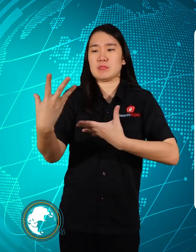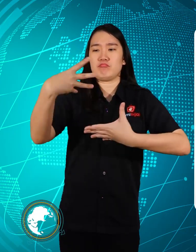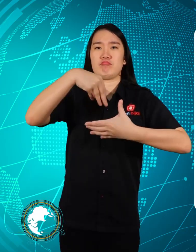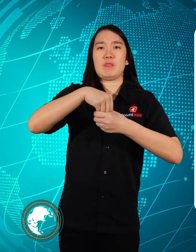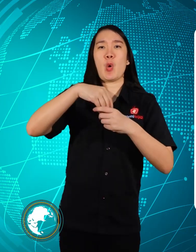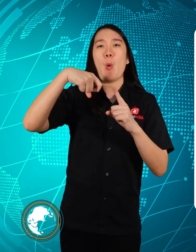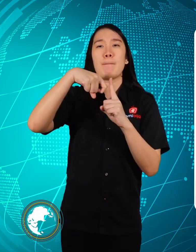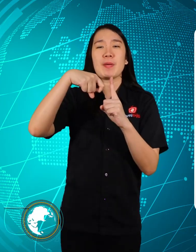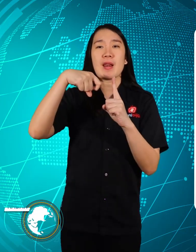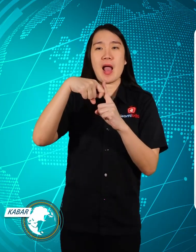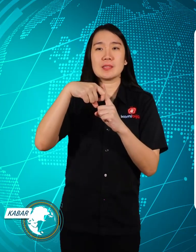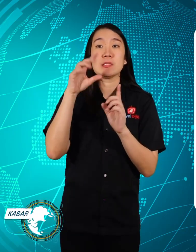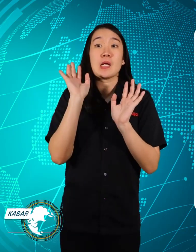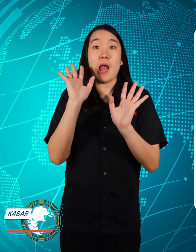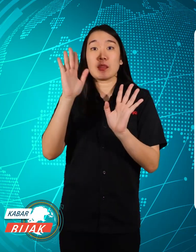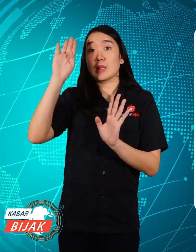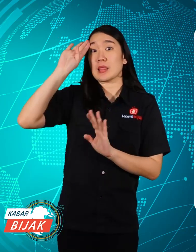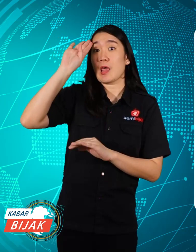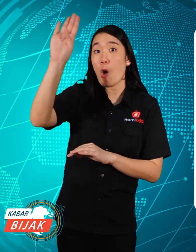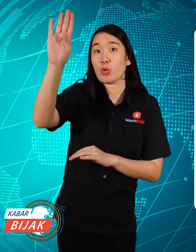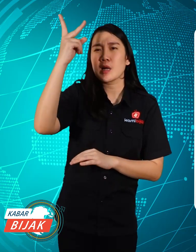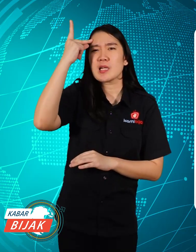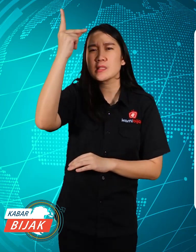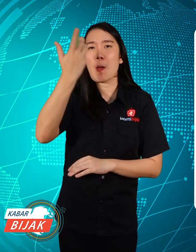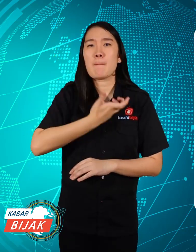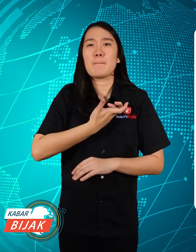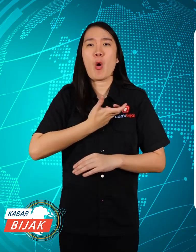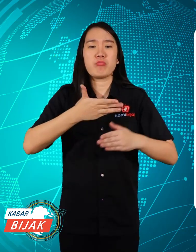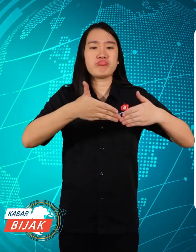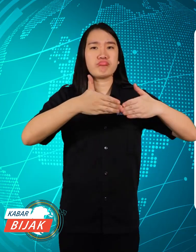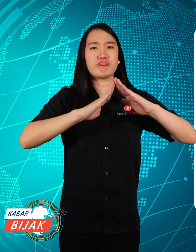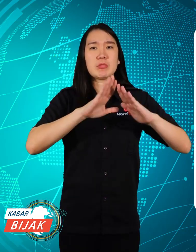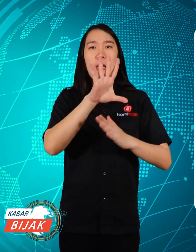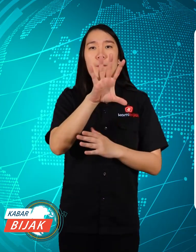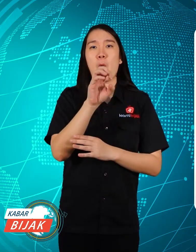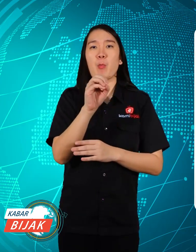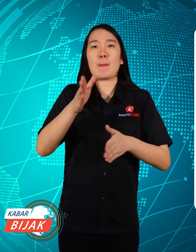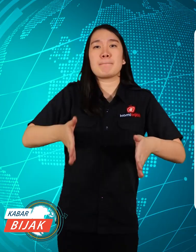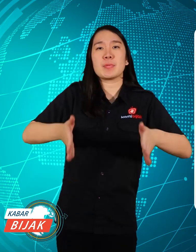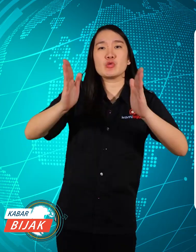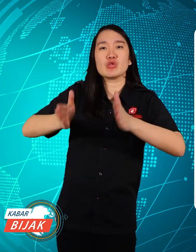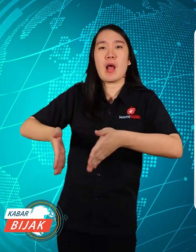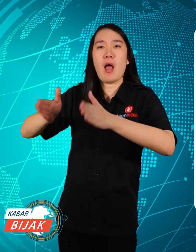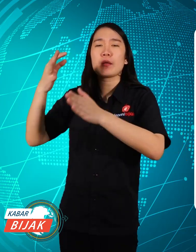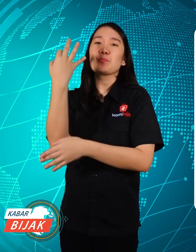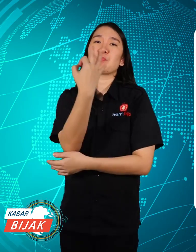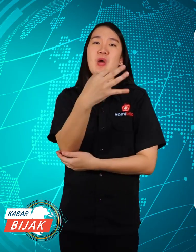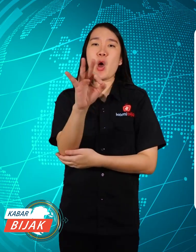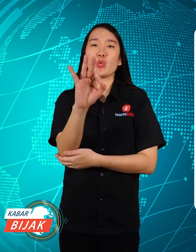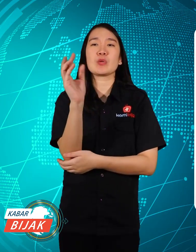to get involved in the cooperative plan next year there will be 50 new companies